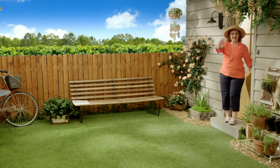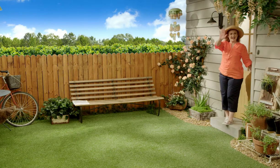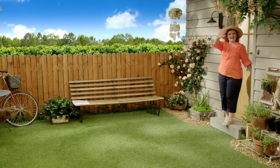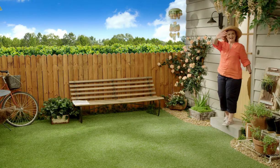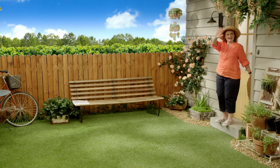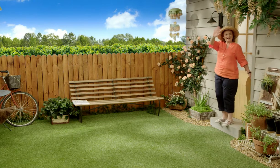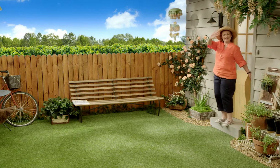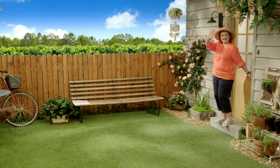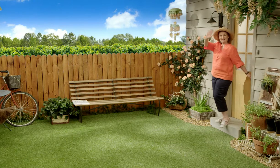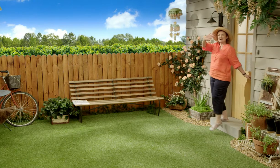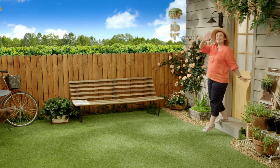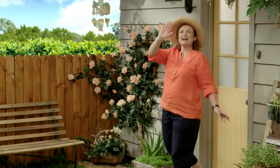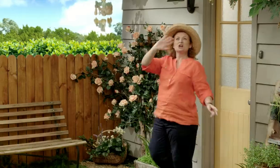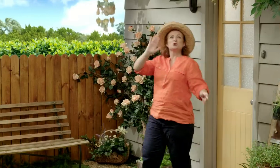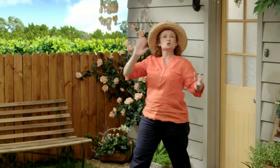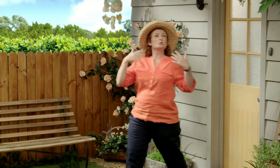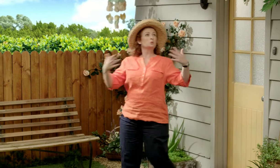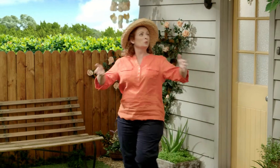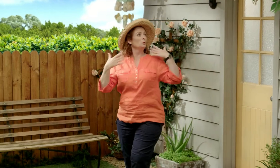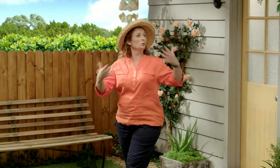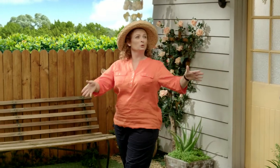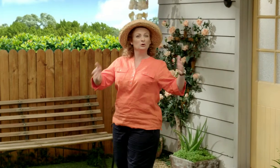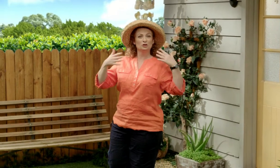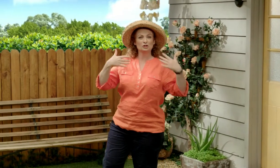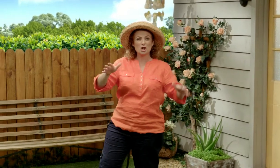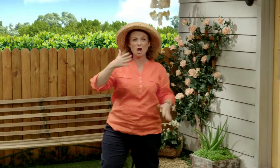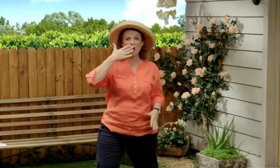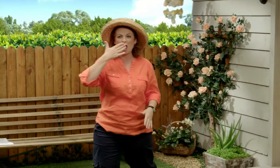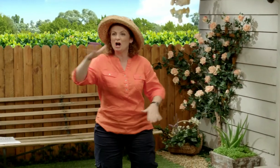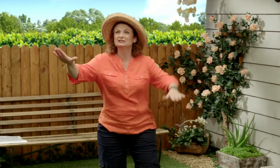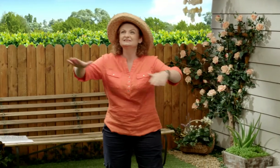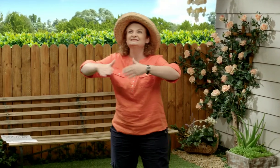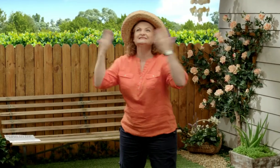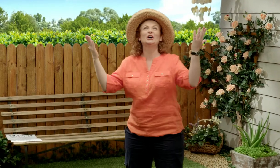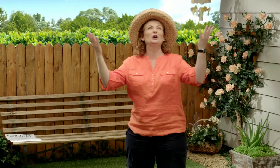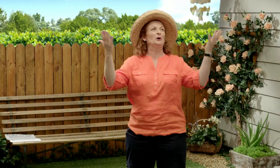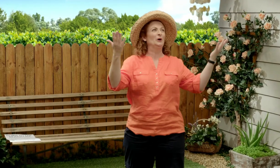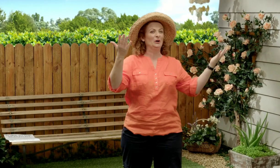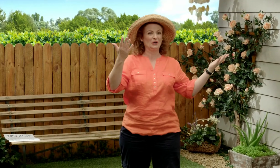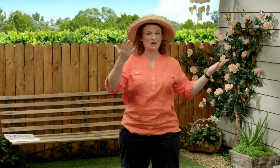Hello everyone! Whew! It's such a hot day today.